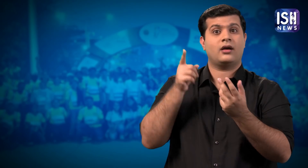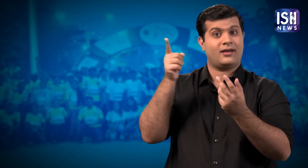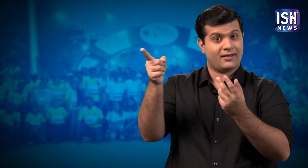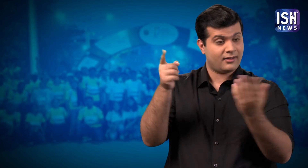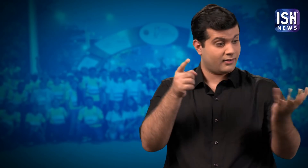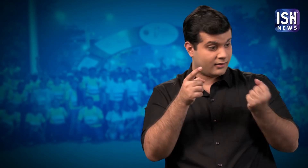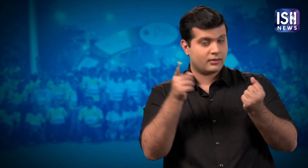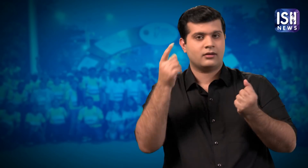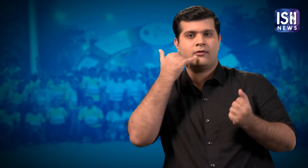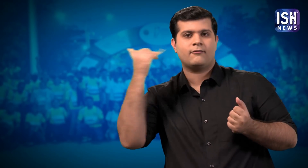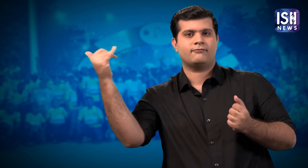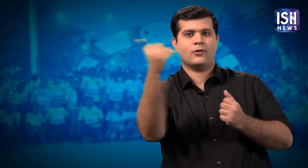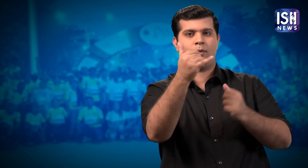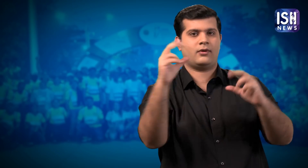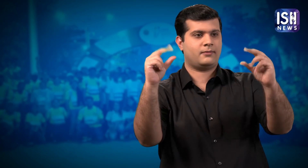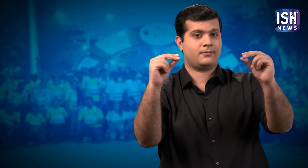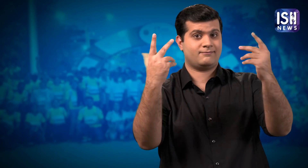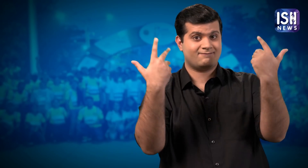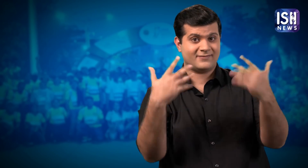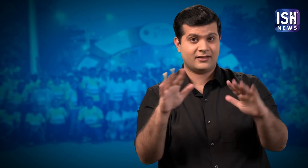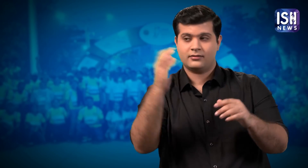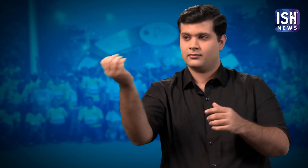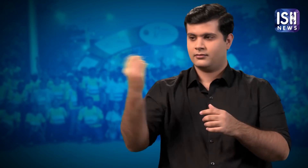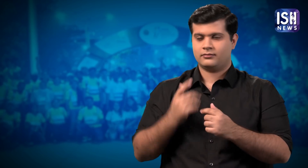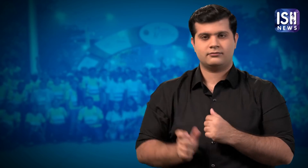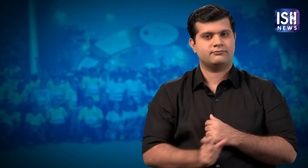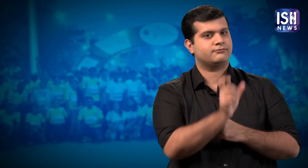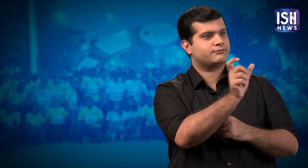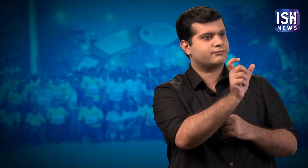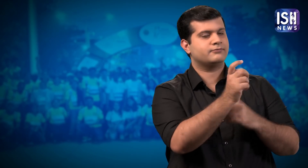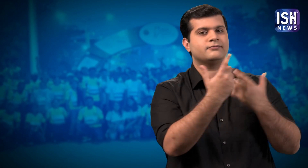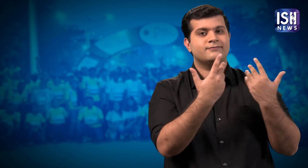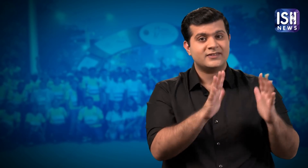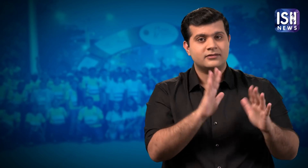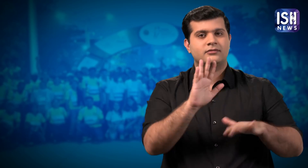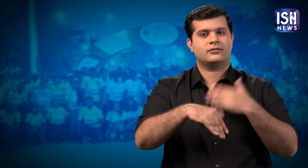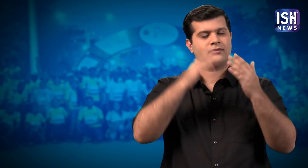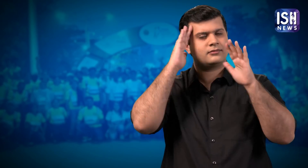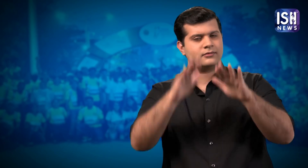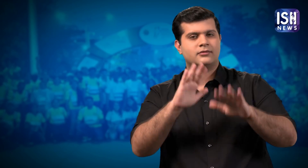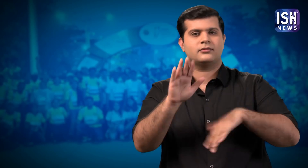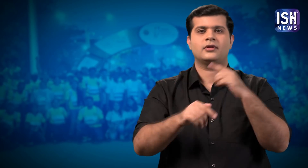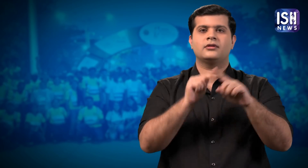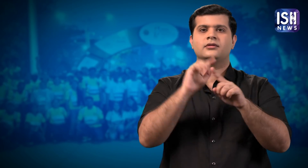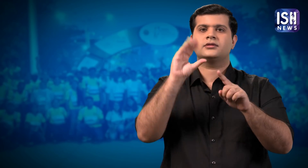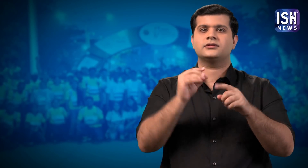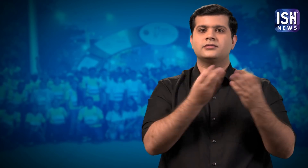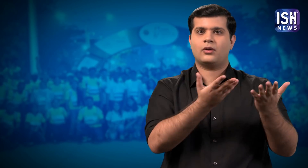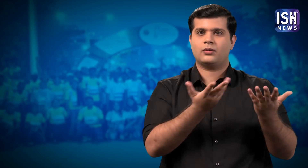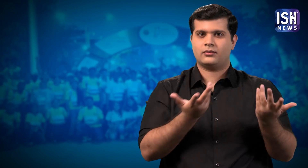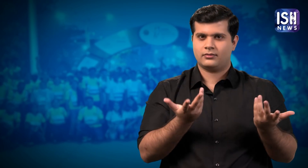Once they talk to the companies you will get your offer price to use.